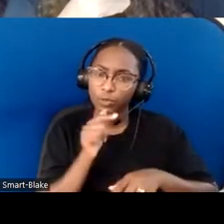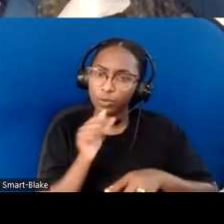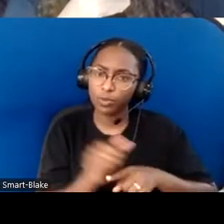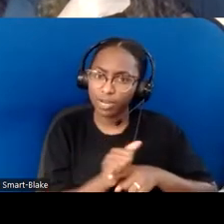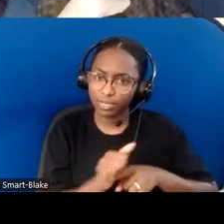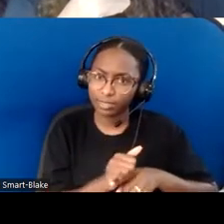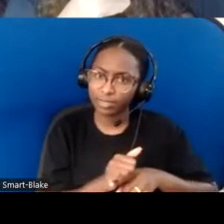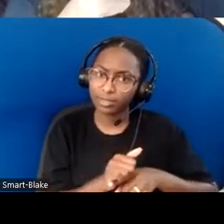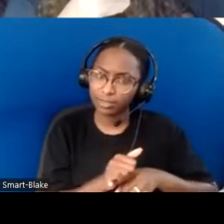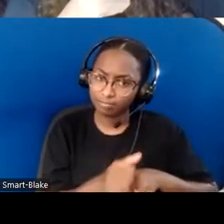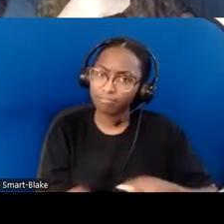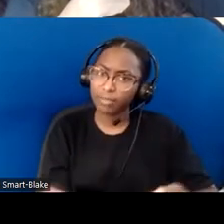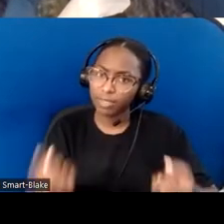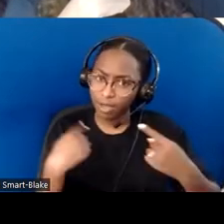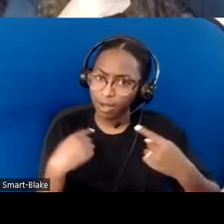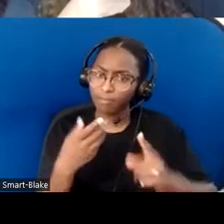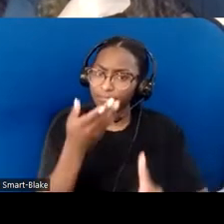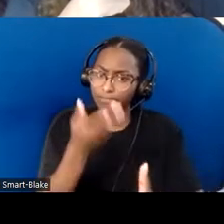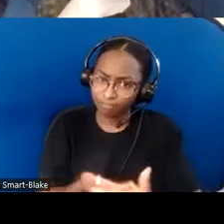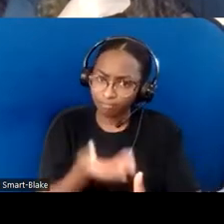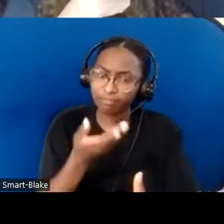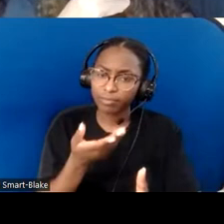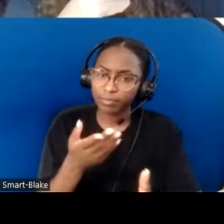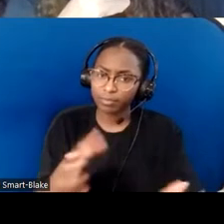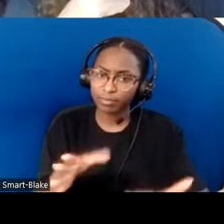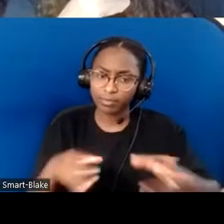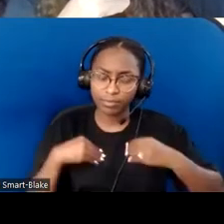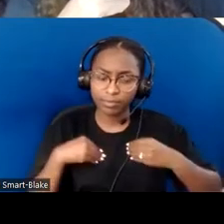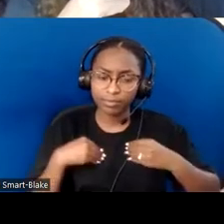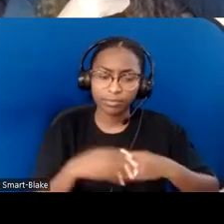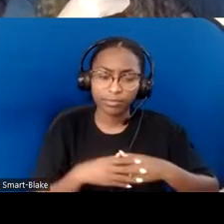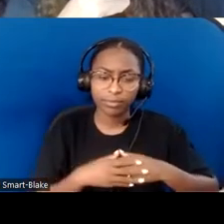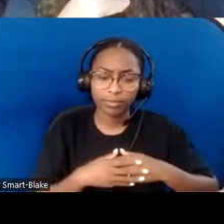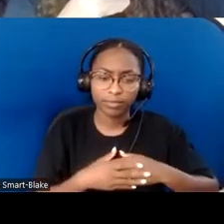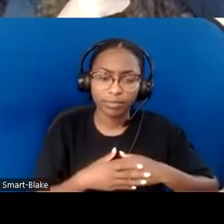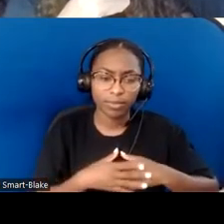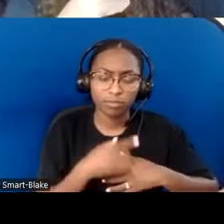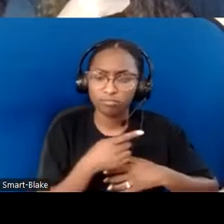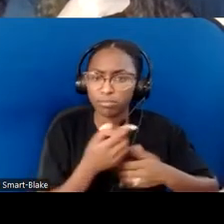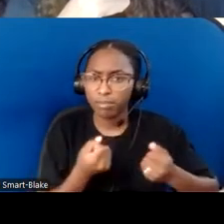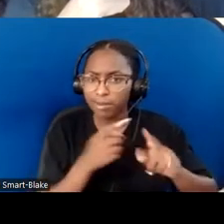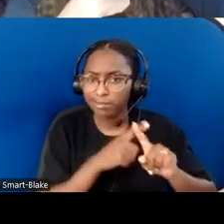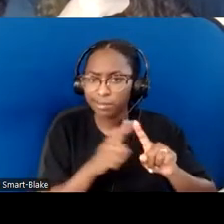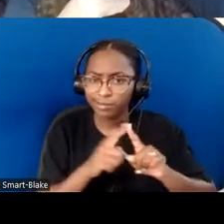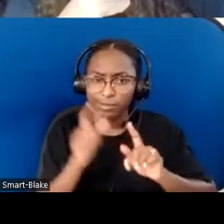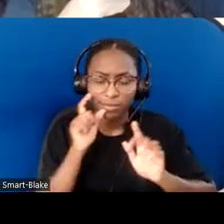There's a prominent picture of a woman using a service dog, and a little boy in a wheelchair.